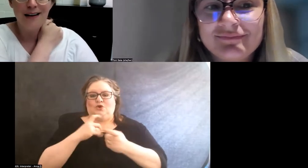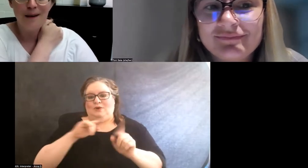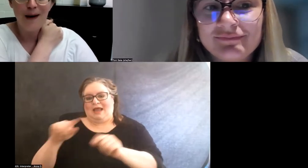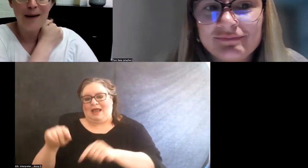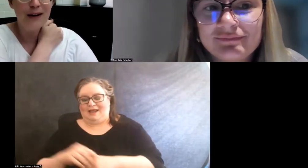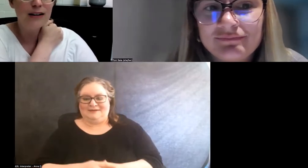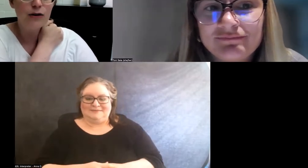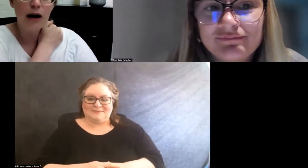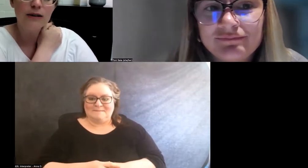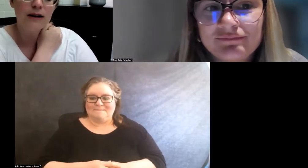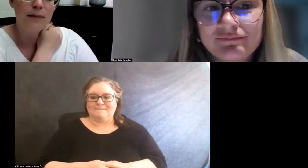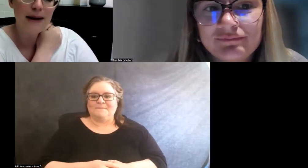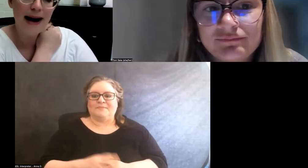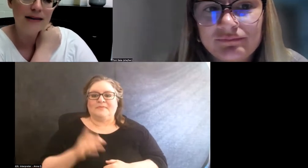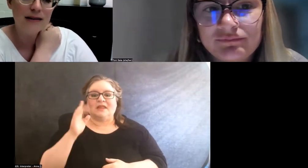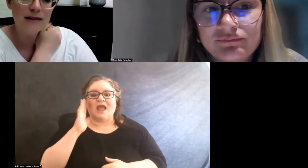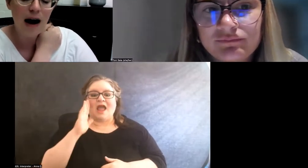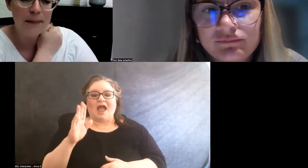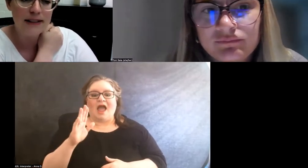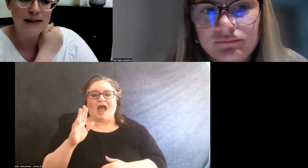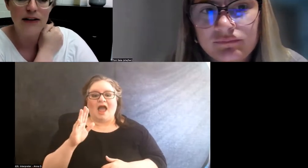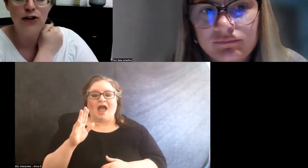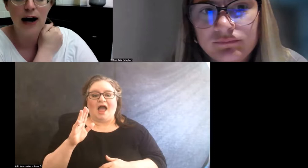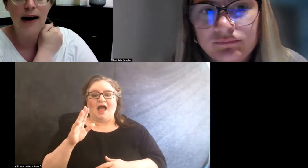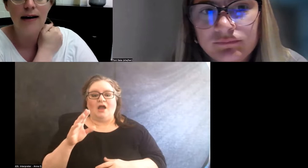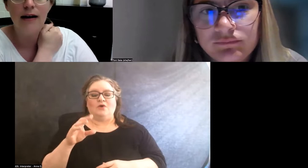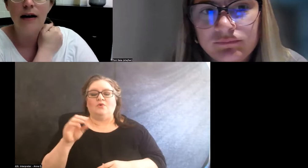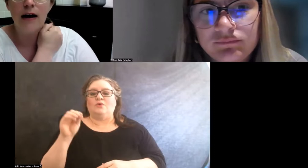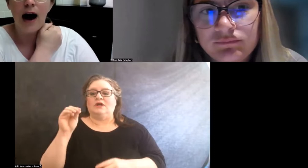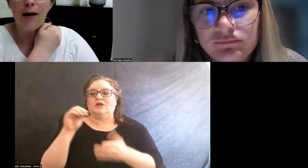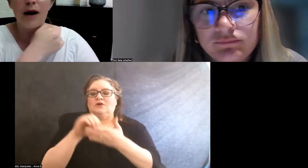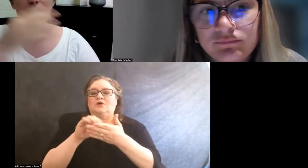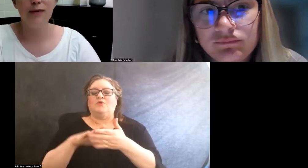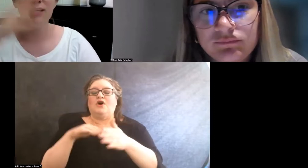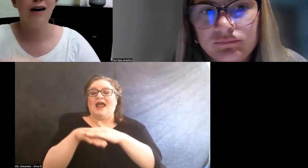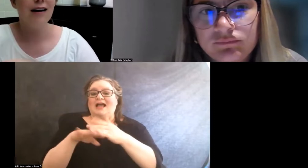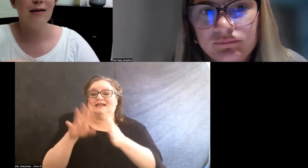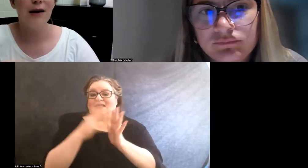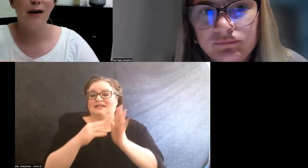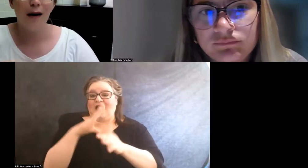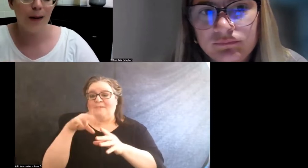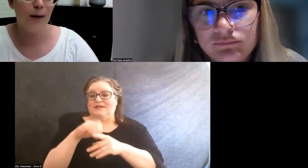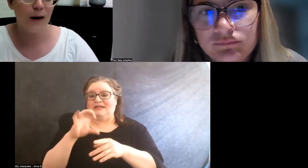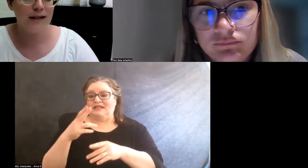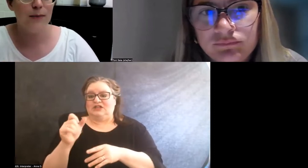So I'm gonna ask access copies in the chat. I'm not gonna be talking about it all at once,